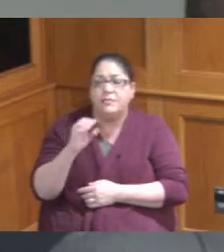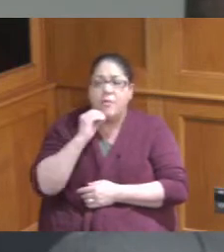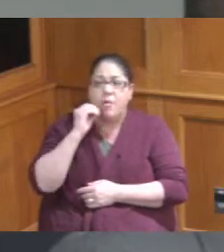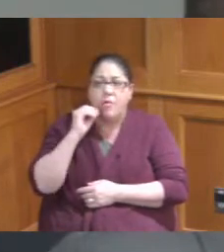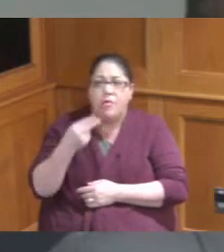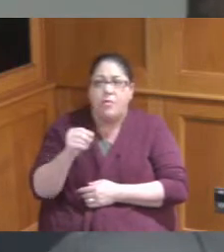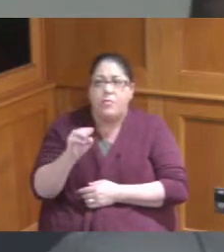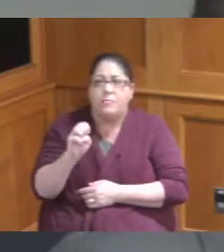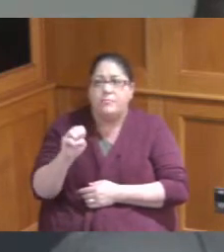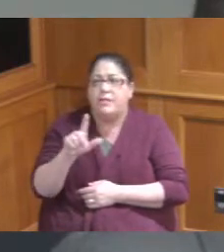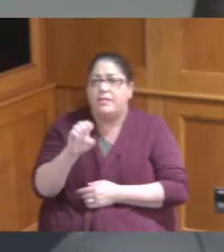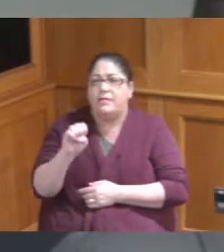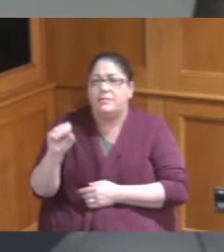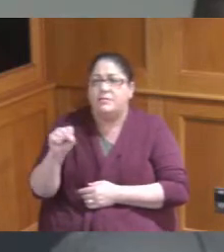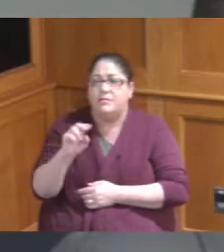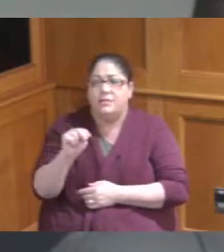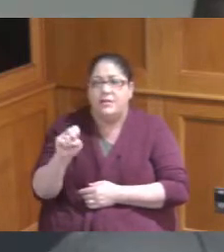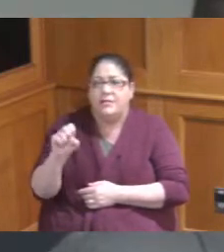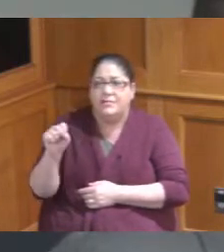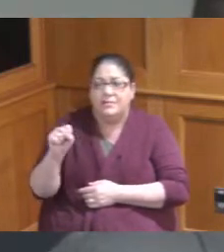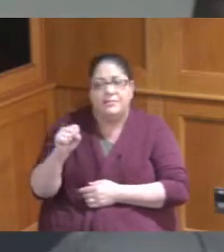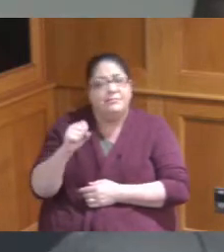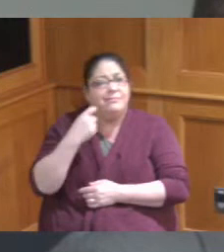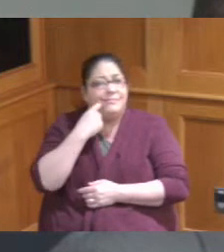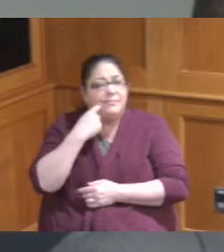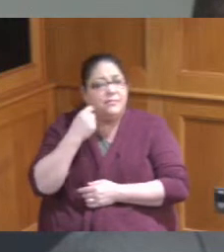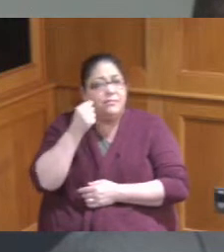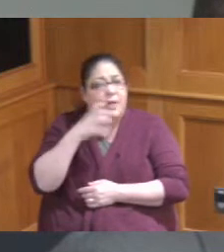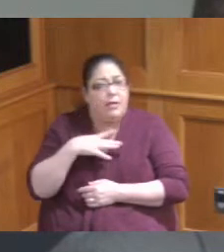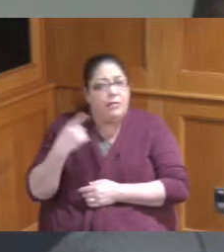provided some information which I afforded to the Board about some additional work that's going on